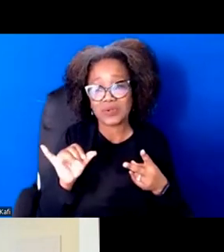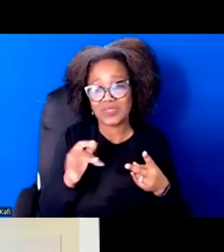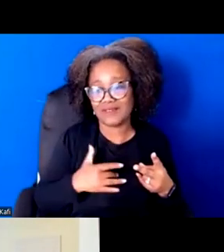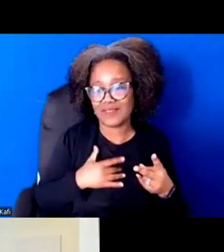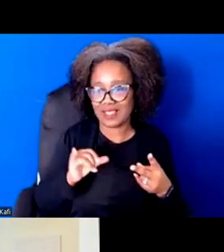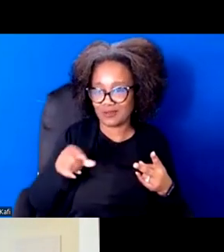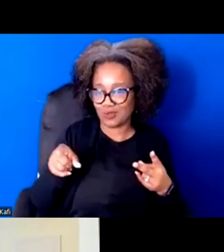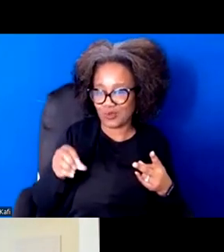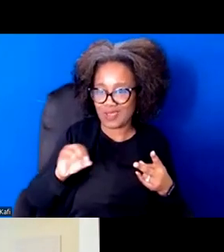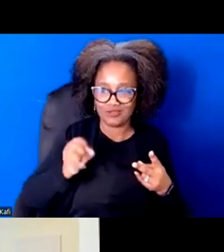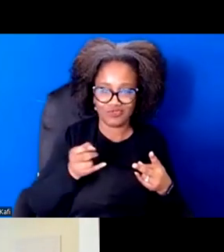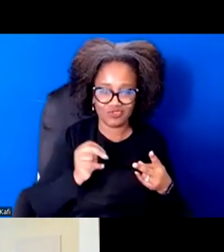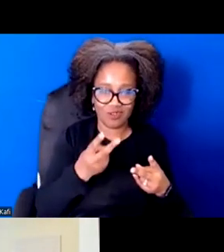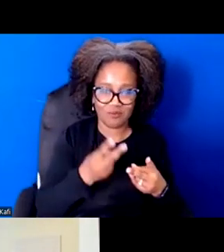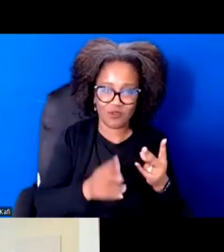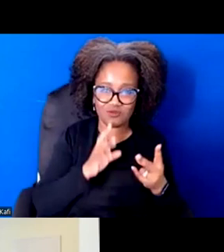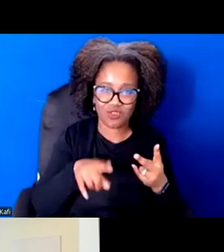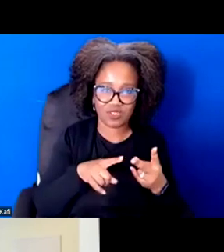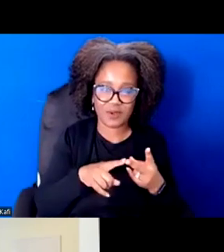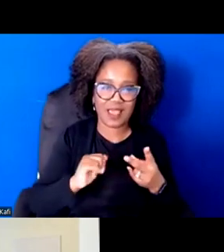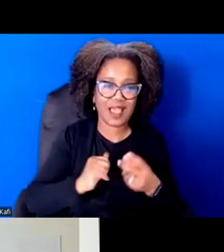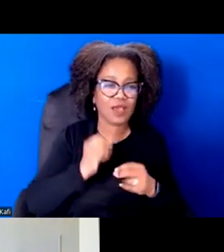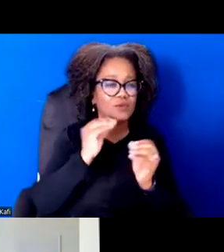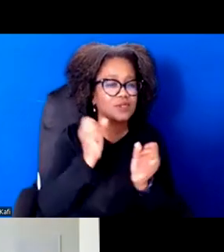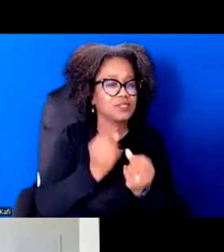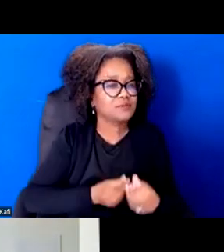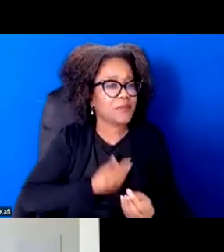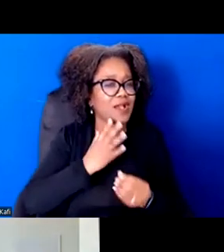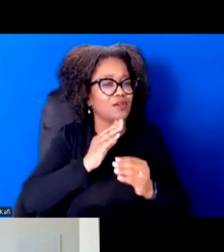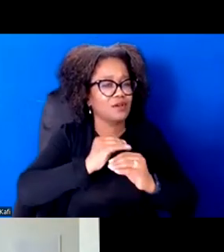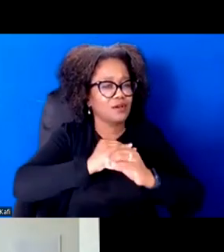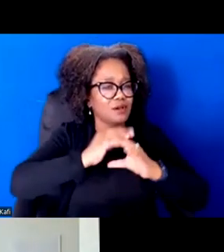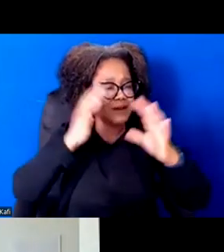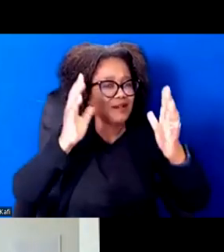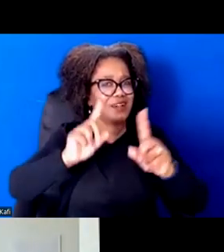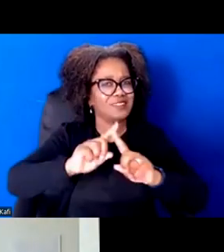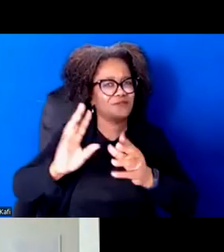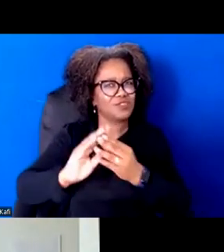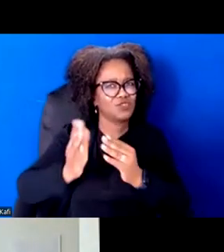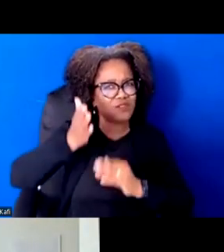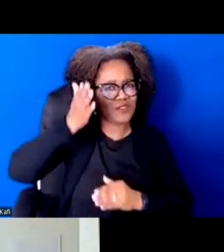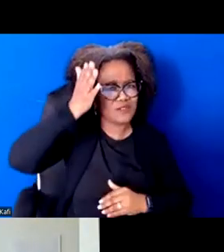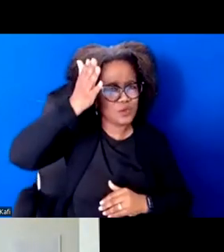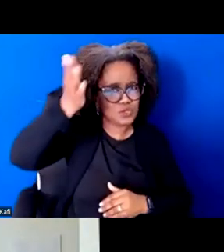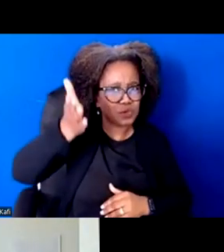people with a different kind of story and a different vision for who we can be as a society, who we can be, and what kind of future we can have.